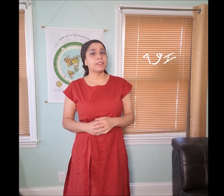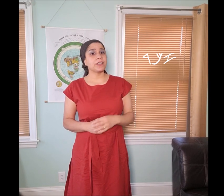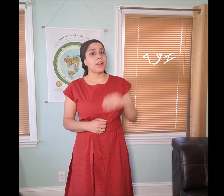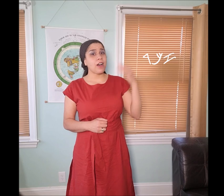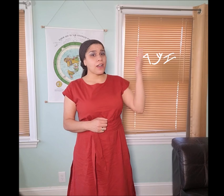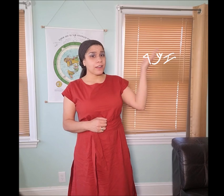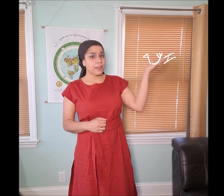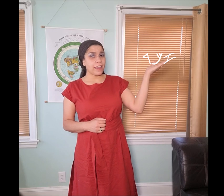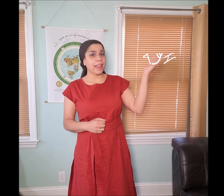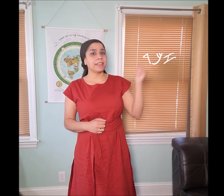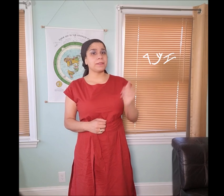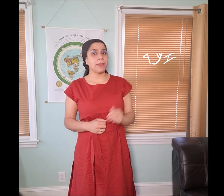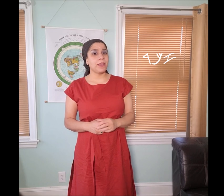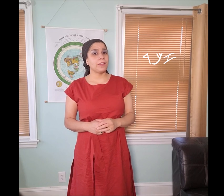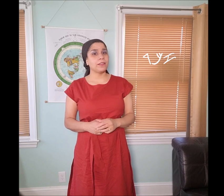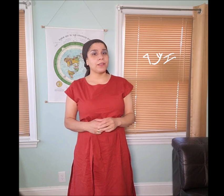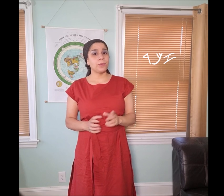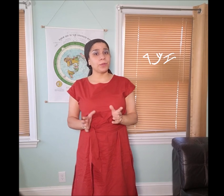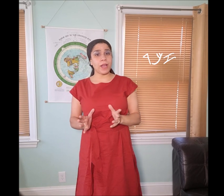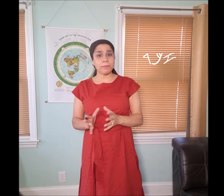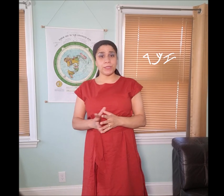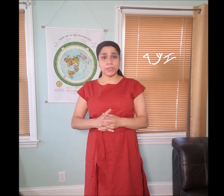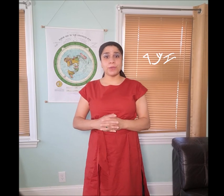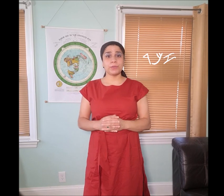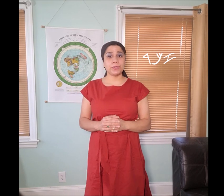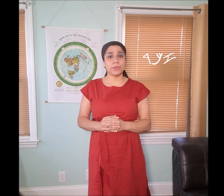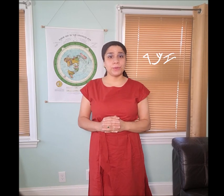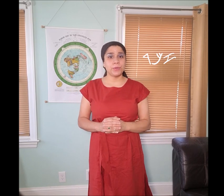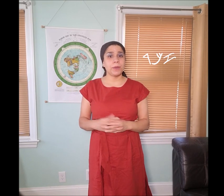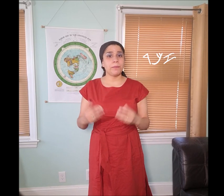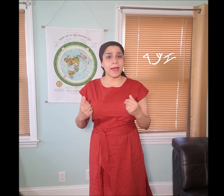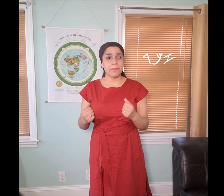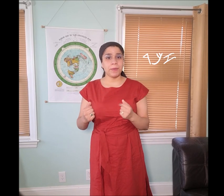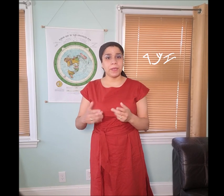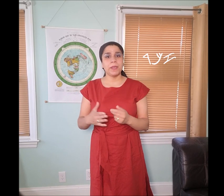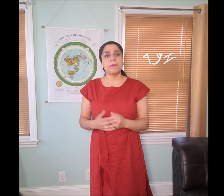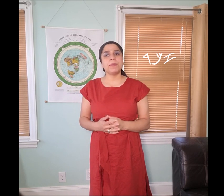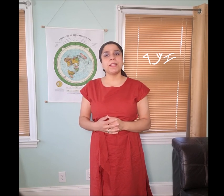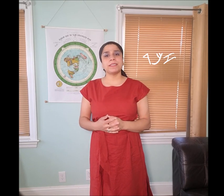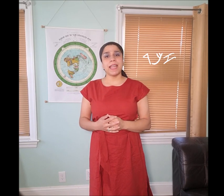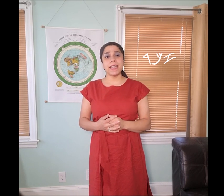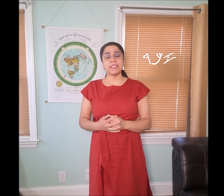“𐤆𐤊𐤓 zakar” as in "male" will not be shown to you by me because the hand